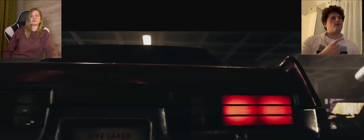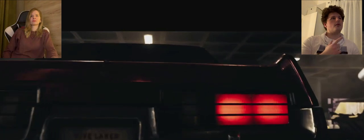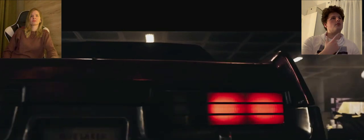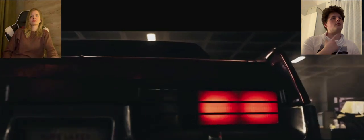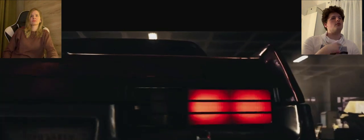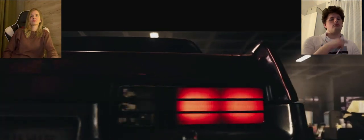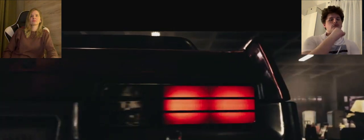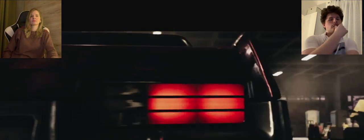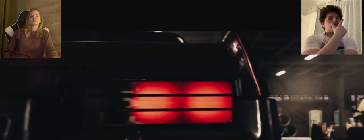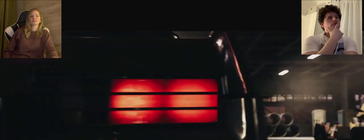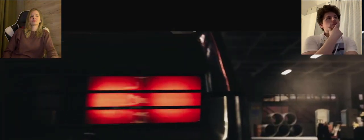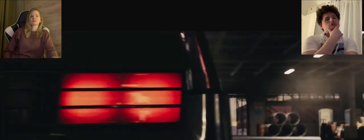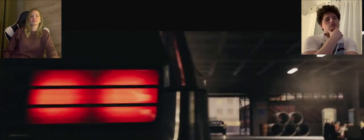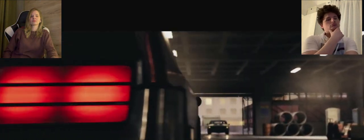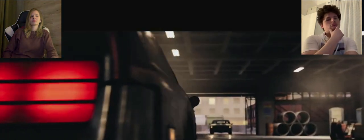A: I'm curious